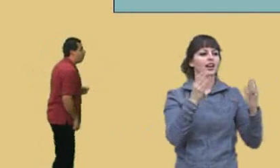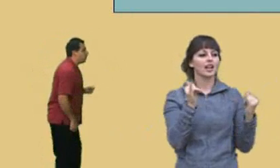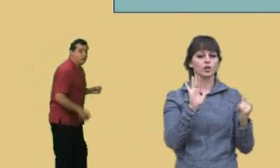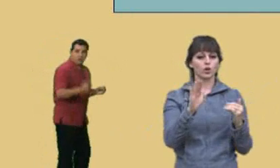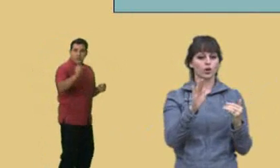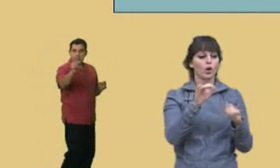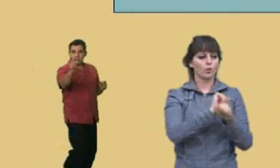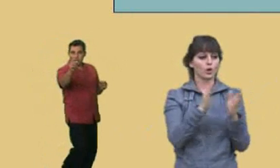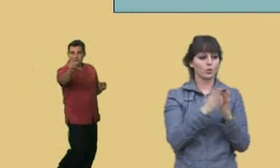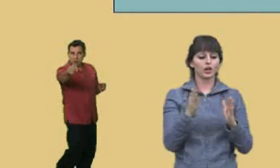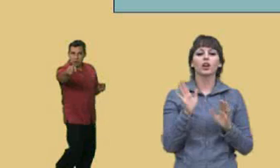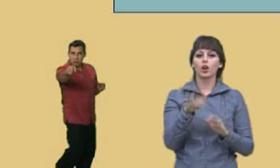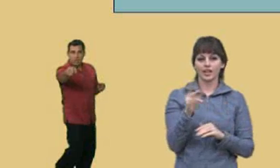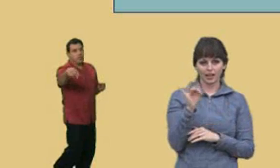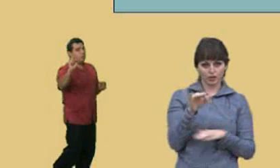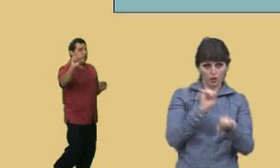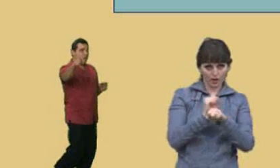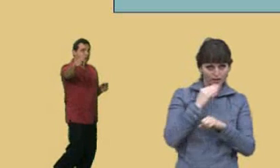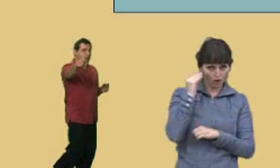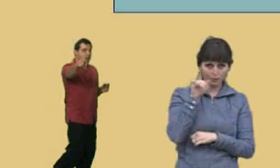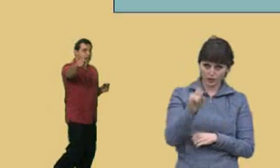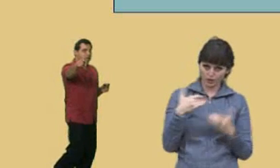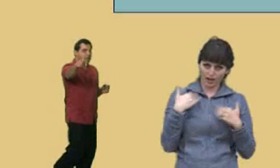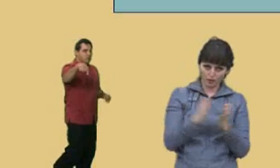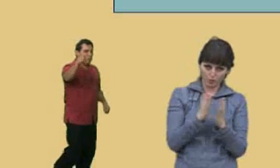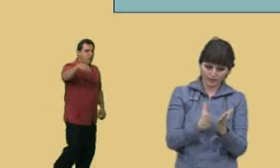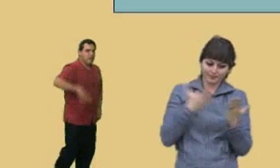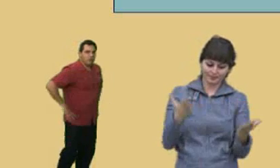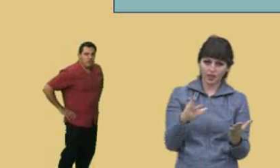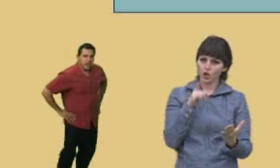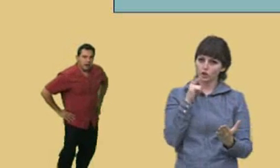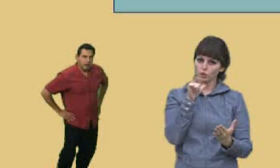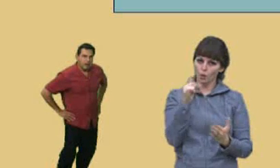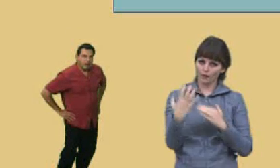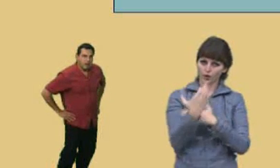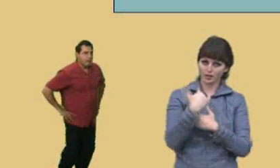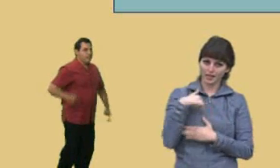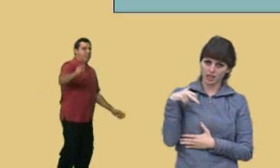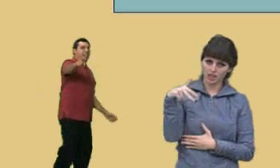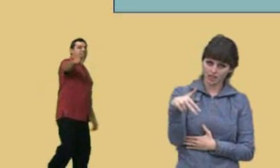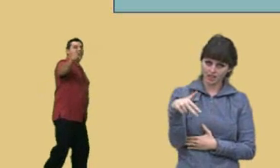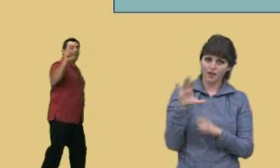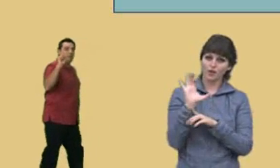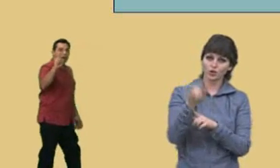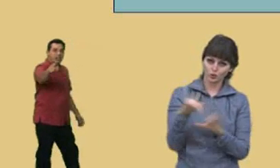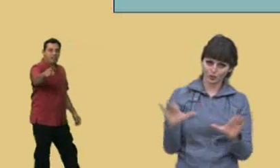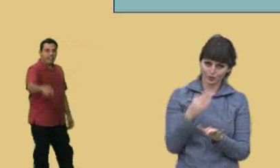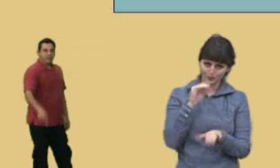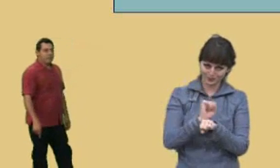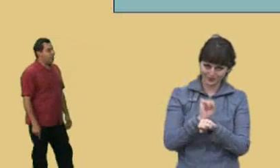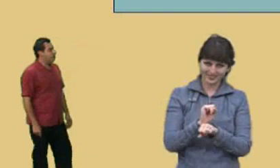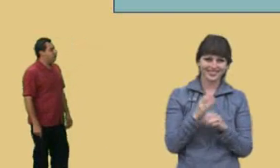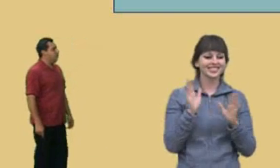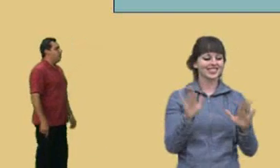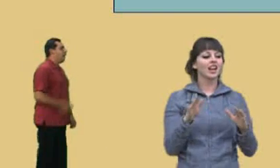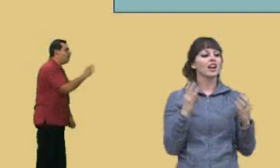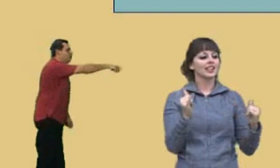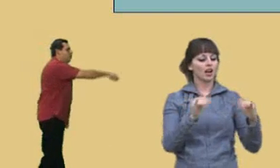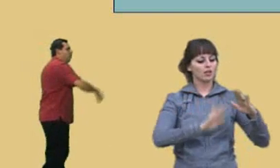Now, those of you that are working from home, you better have your workbook out! Don't make me come over there! Charlie: Yeah! Professor Perez: And the bottom length was given to be, how much, Charlie?